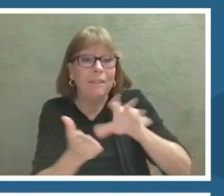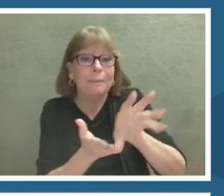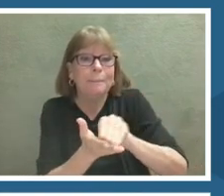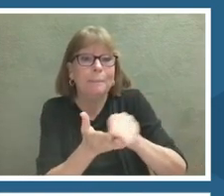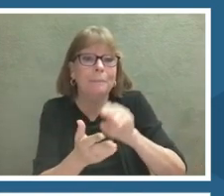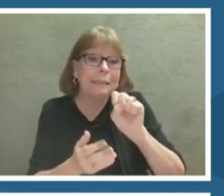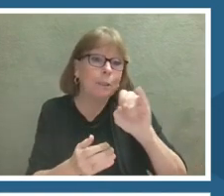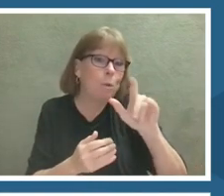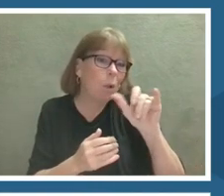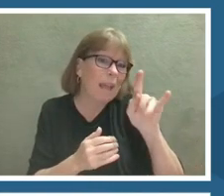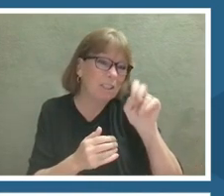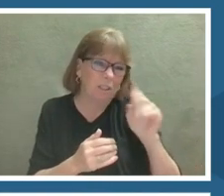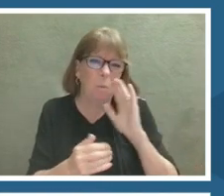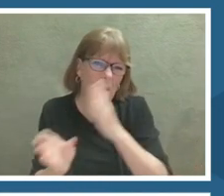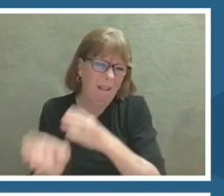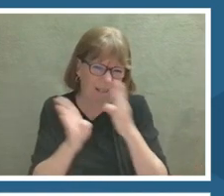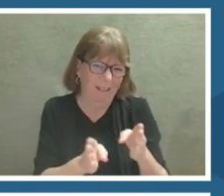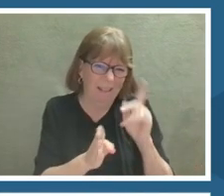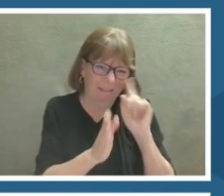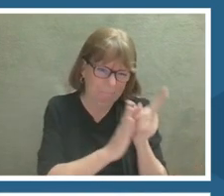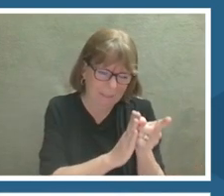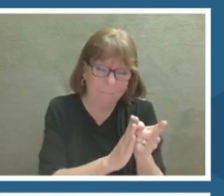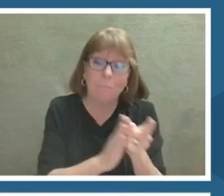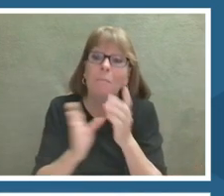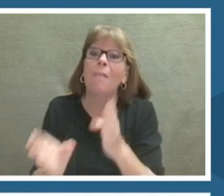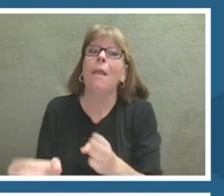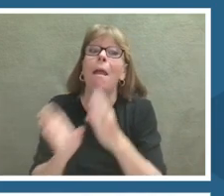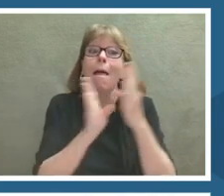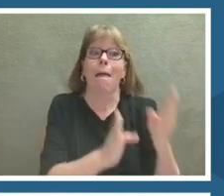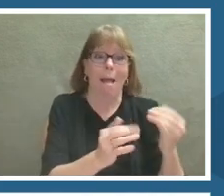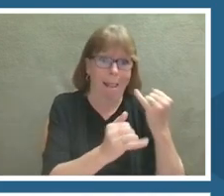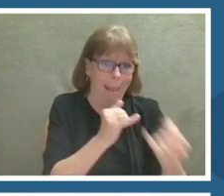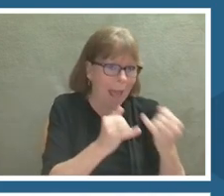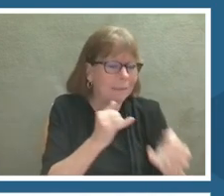It ends with some really fun extension activities that you can do with your students, how they